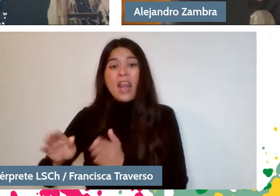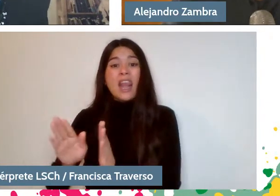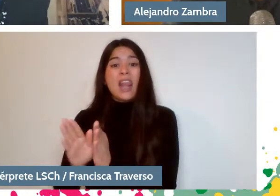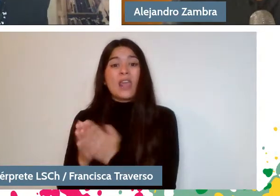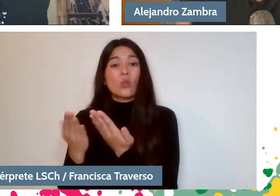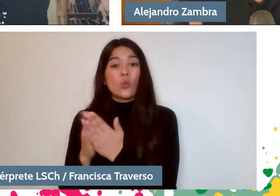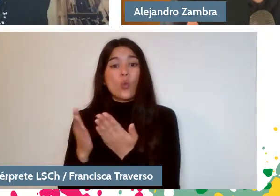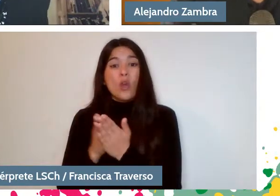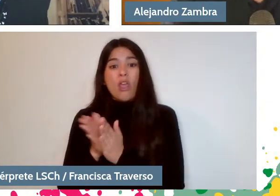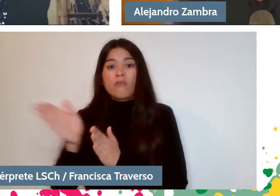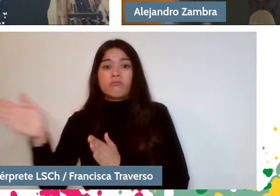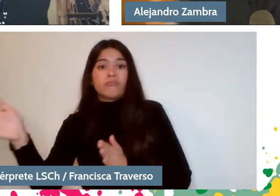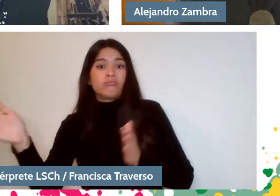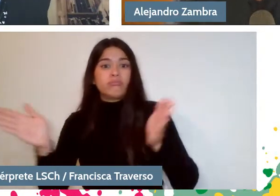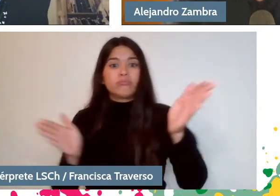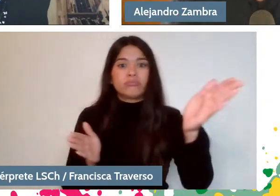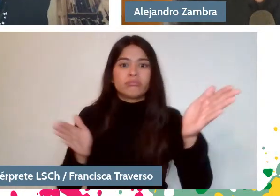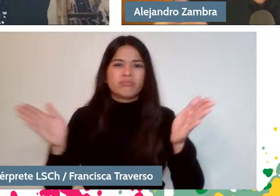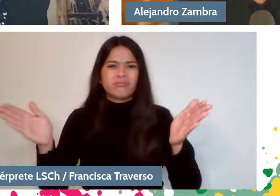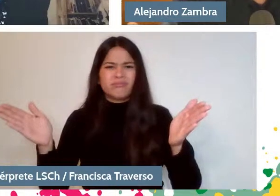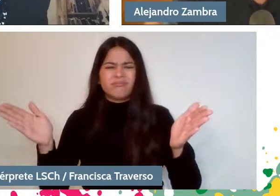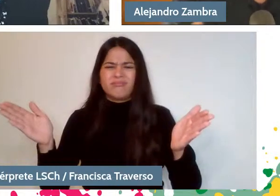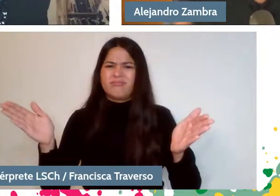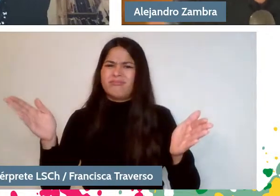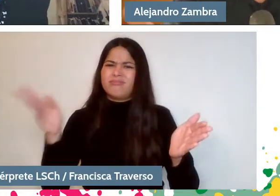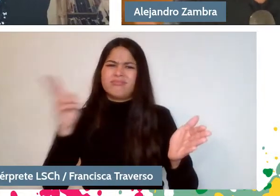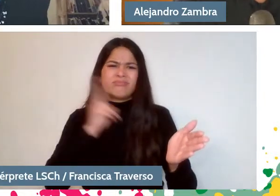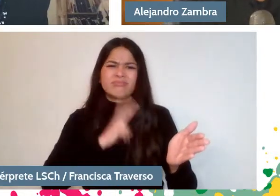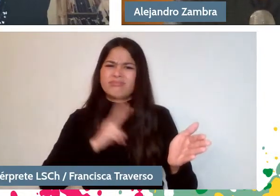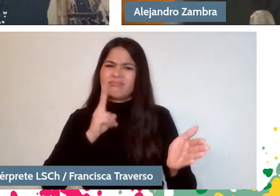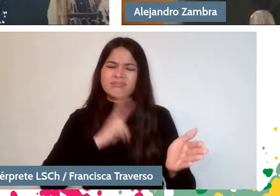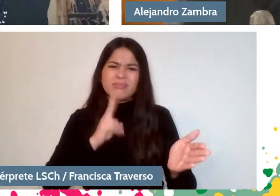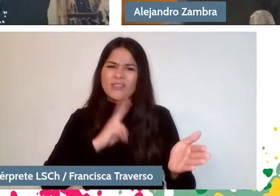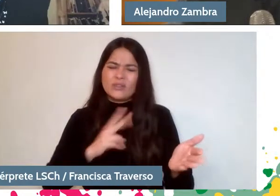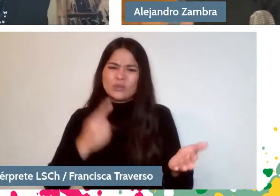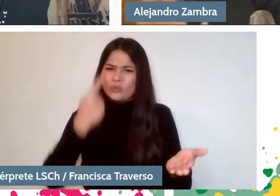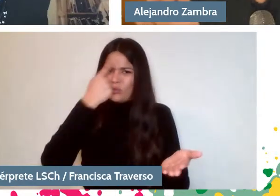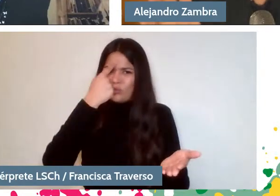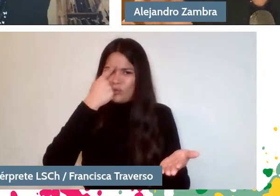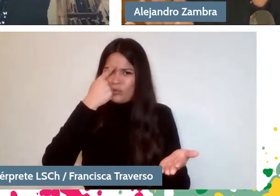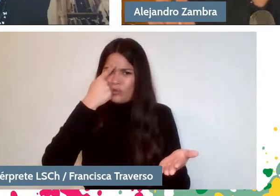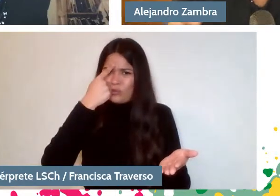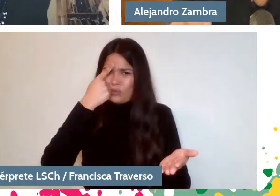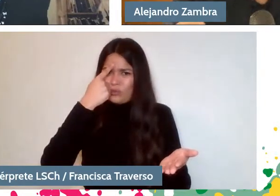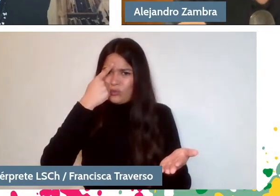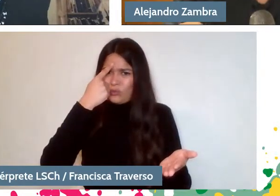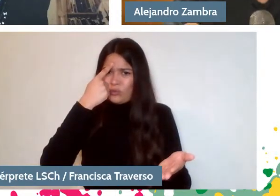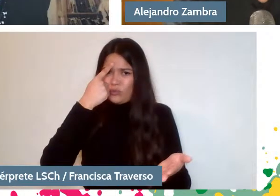That's absurd. It has historical explanations of all kinds, it even has virtues, but...